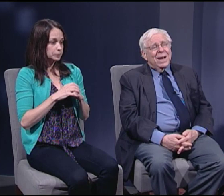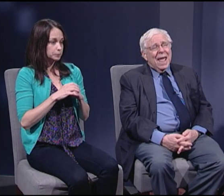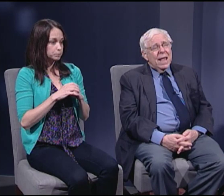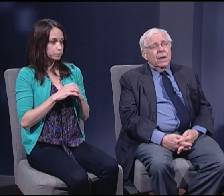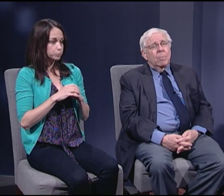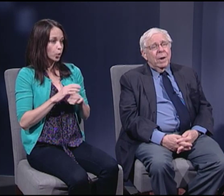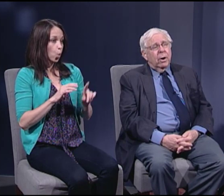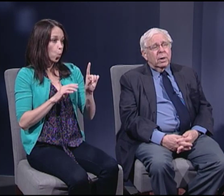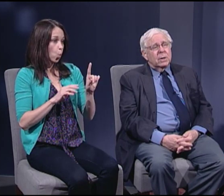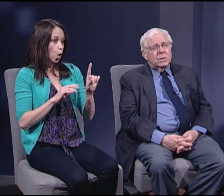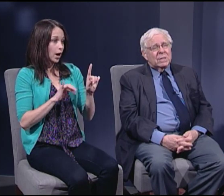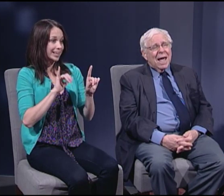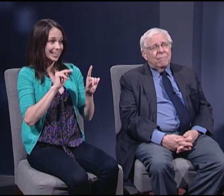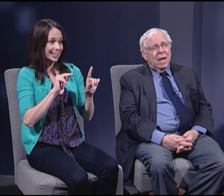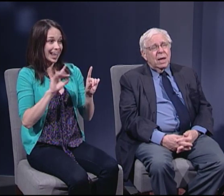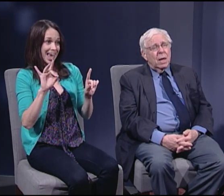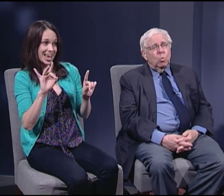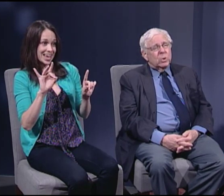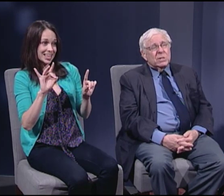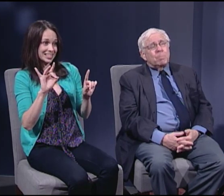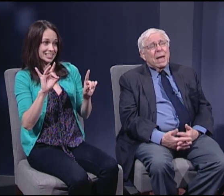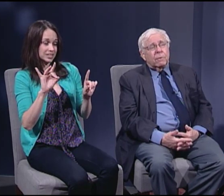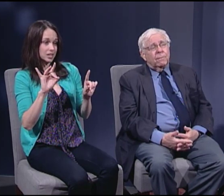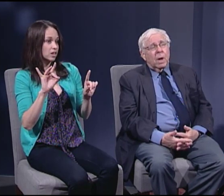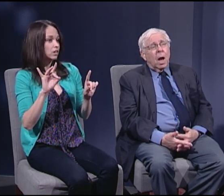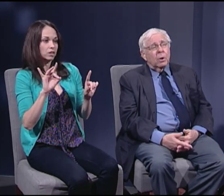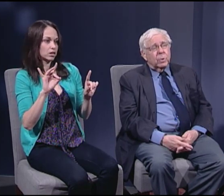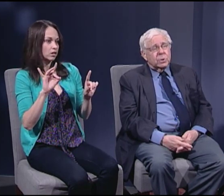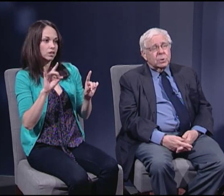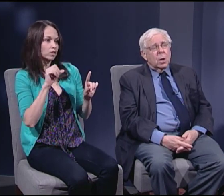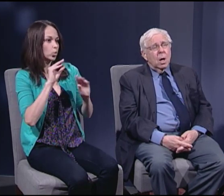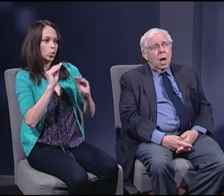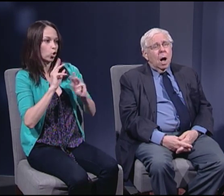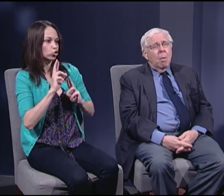in eight Americans have any respect for congress.